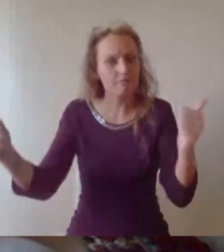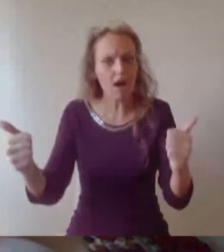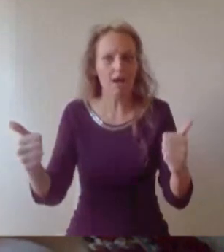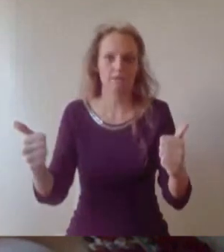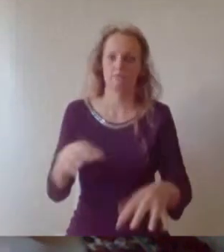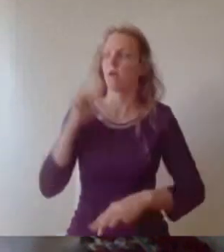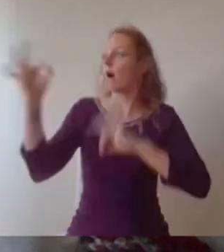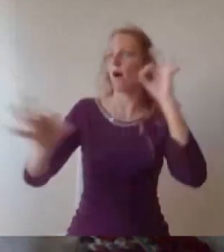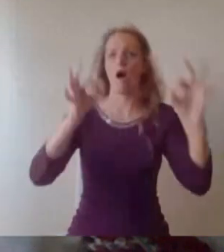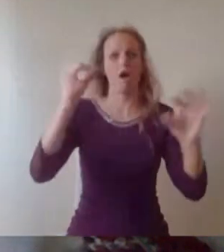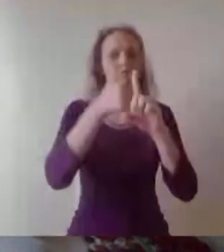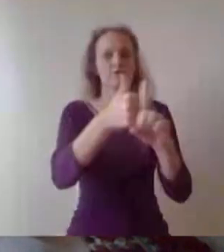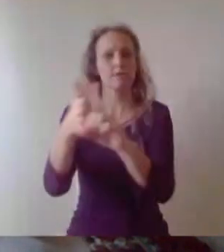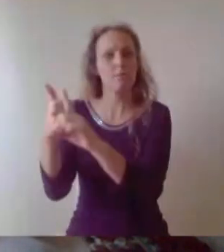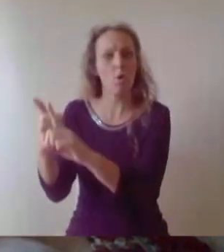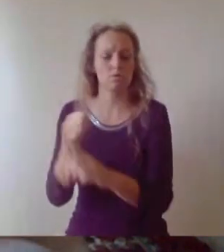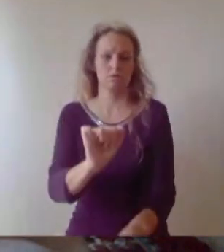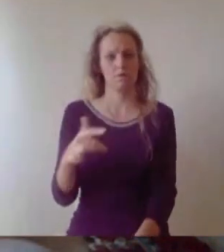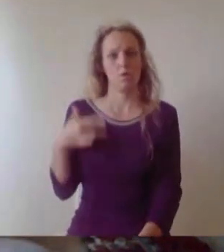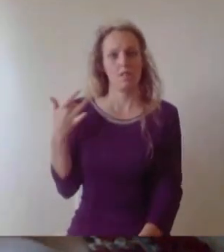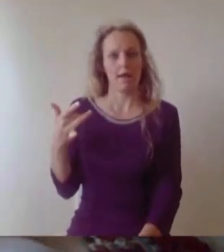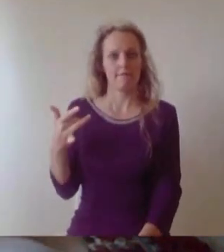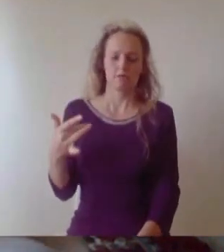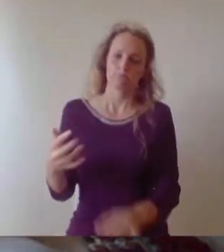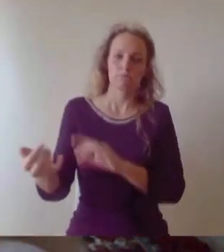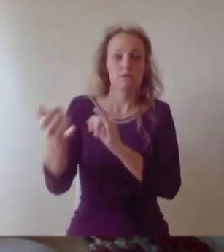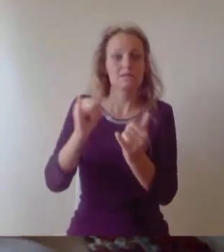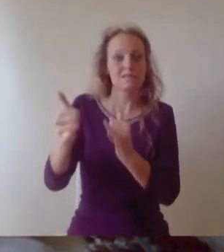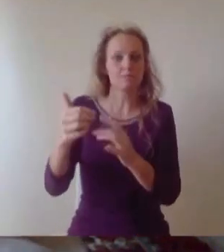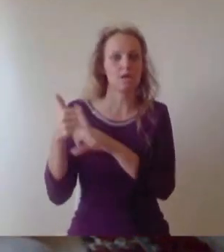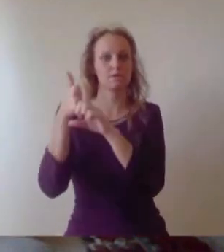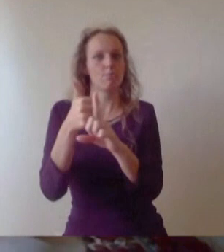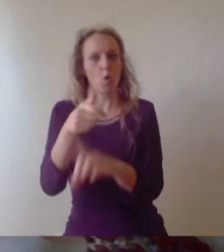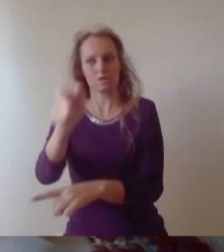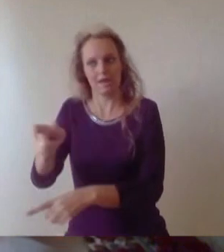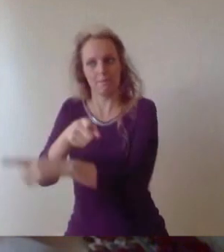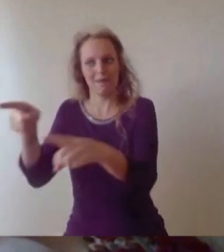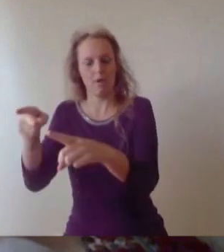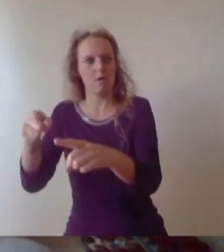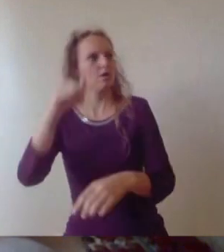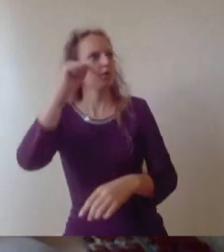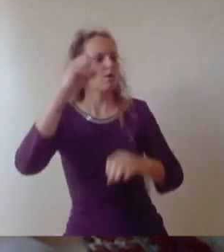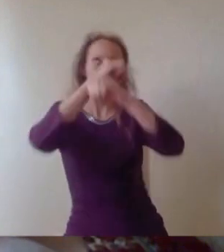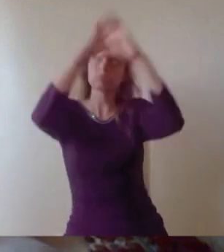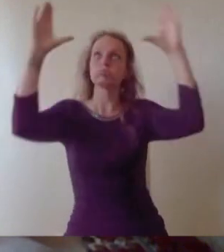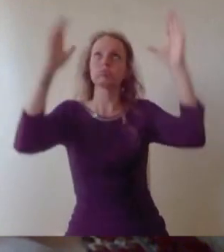choices before us more clearly than we can ourselves. Speak with them, get their point of view, let their